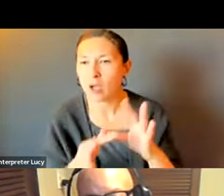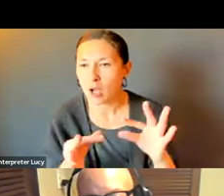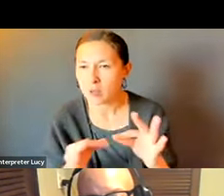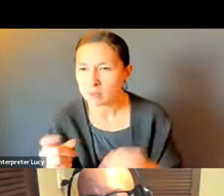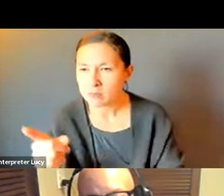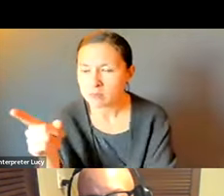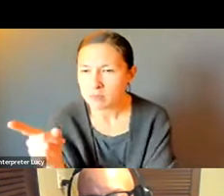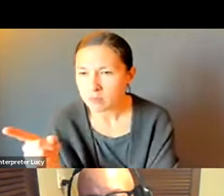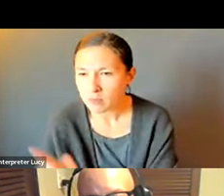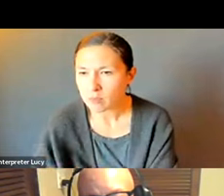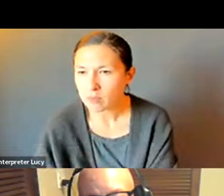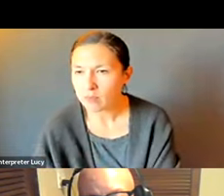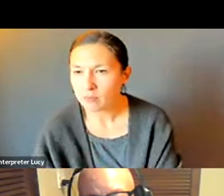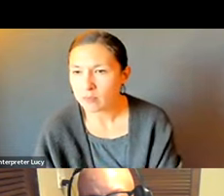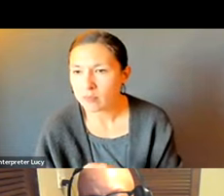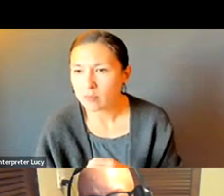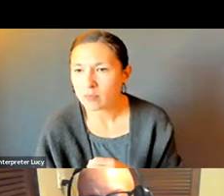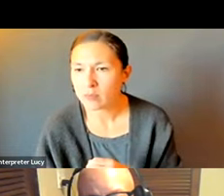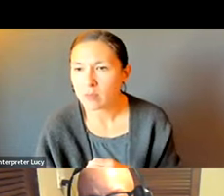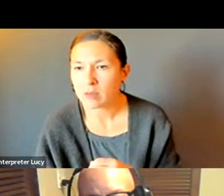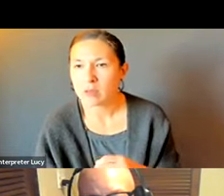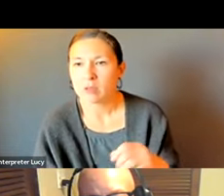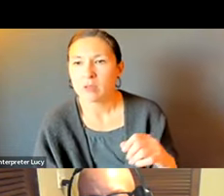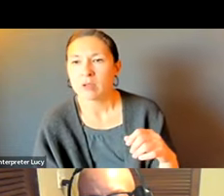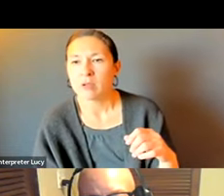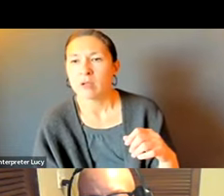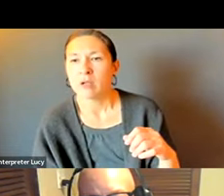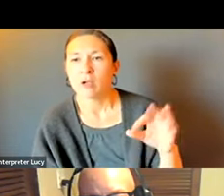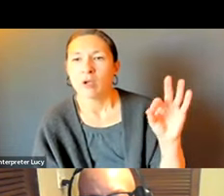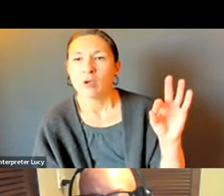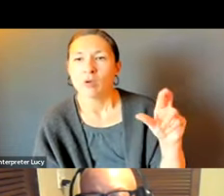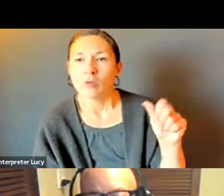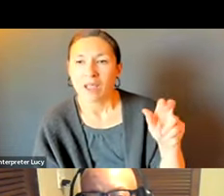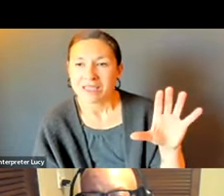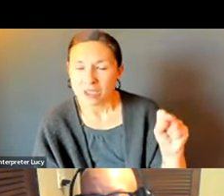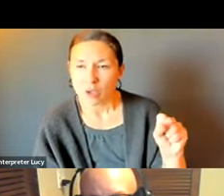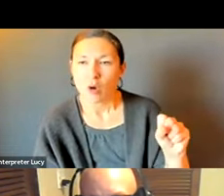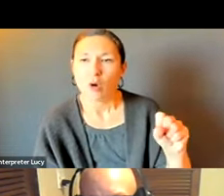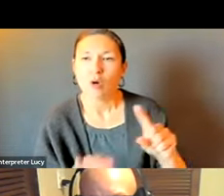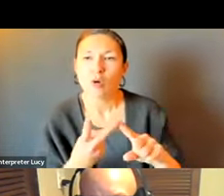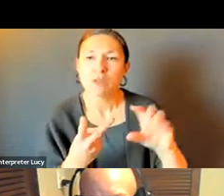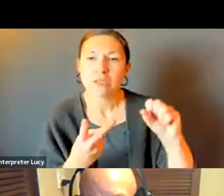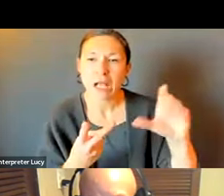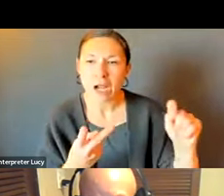WE HAVE A COMMENT FROM ABBY SWAIN.